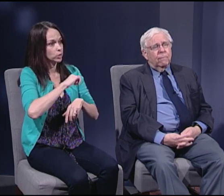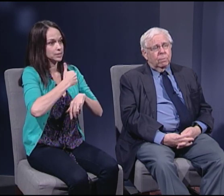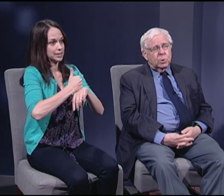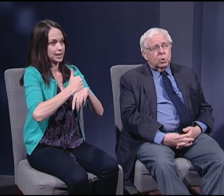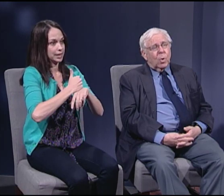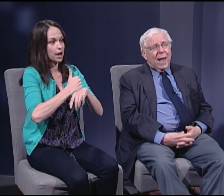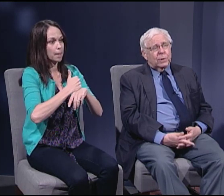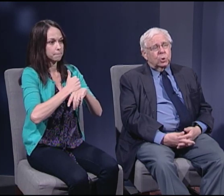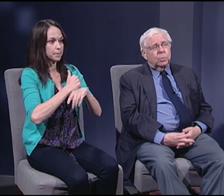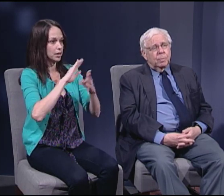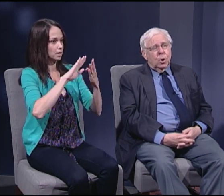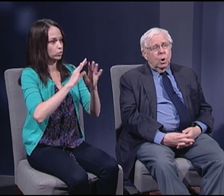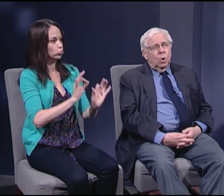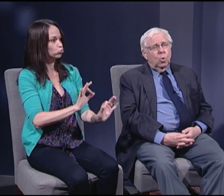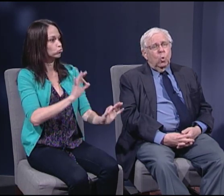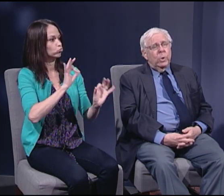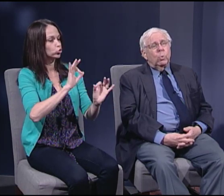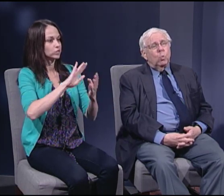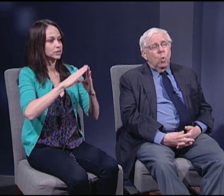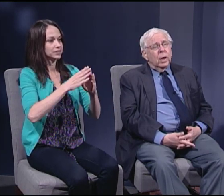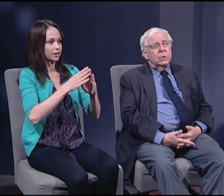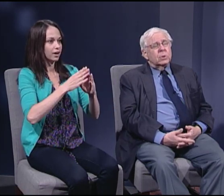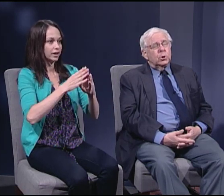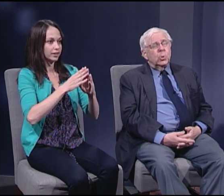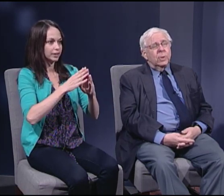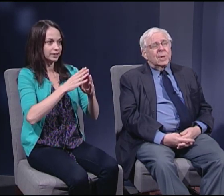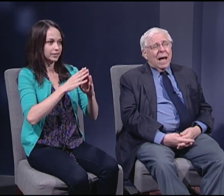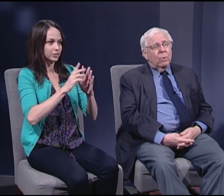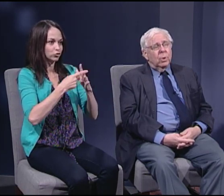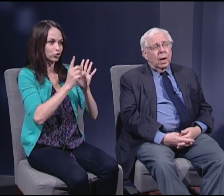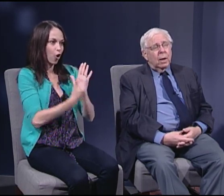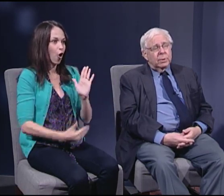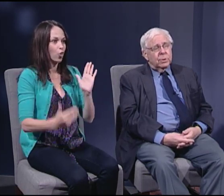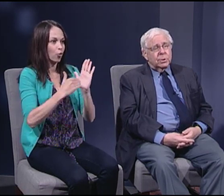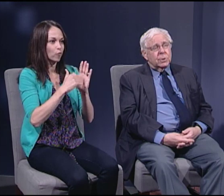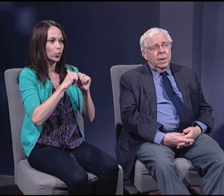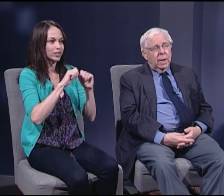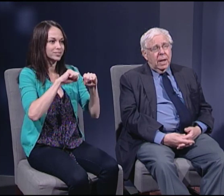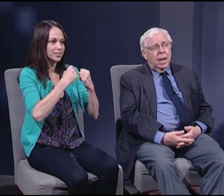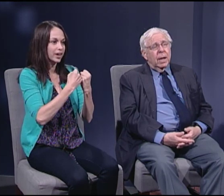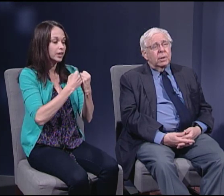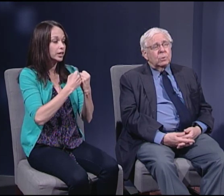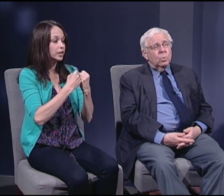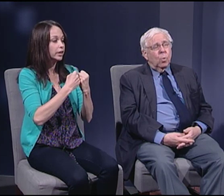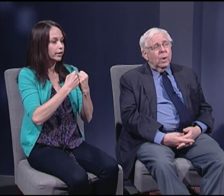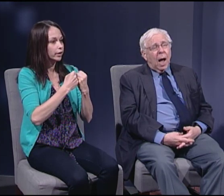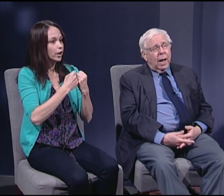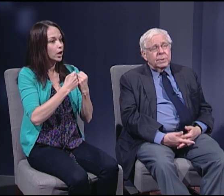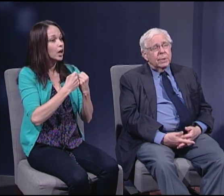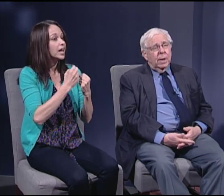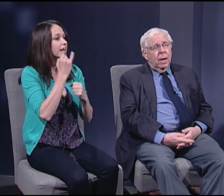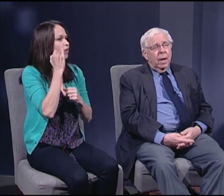from scratch, we would want to allow guns in it or not.